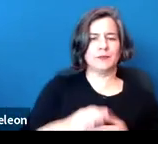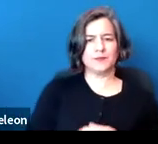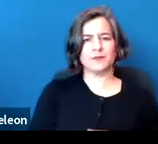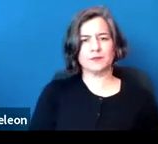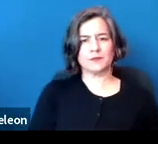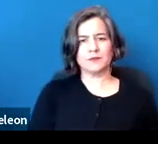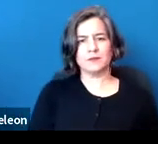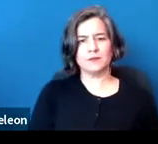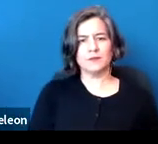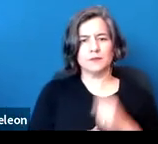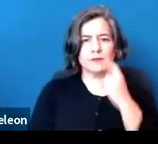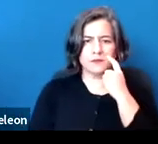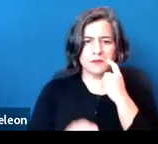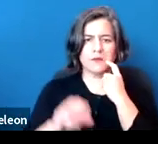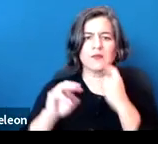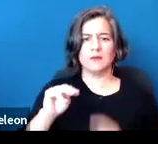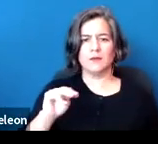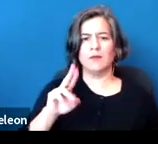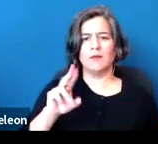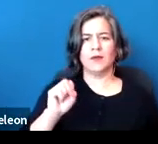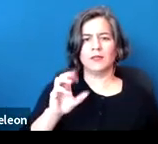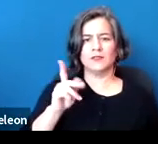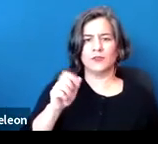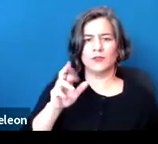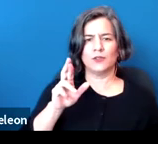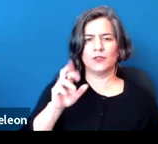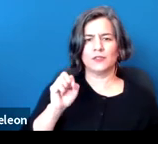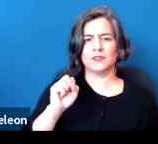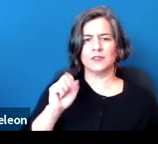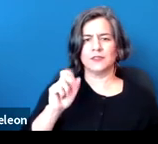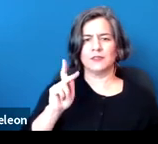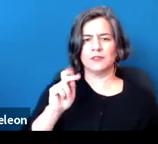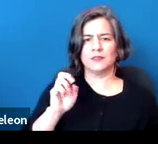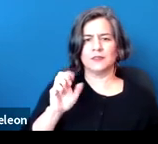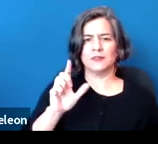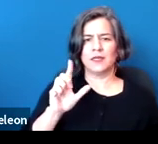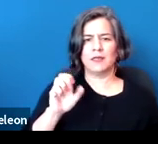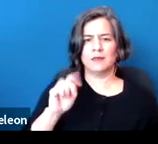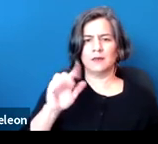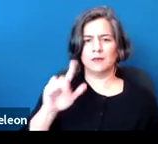Certainly musculoskeletal and mobility disabilities are clearly covered.